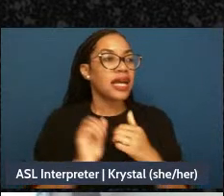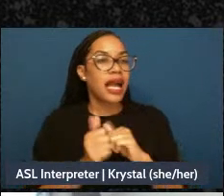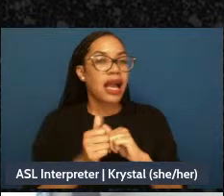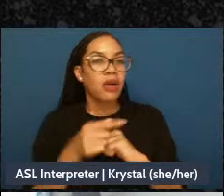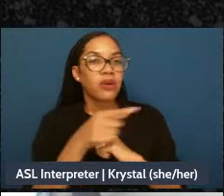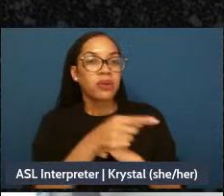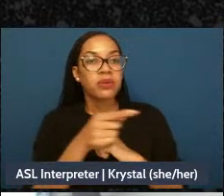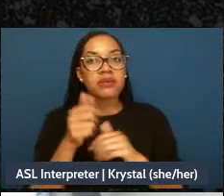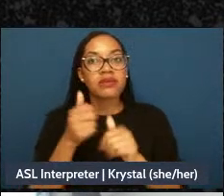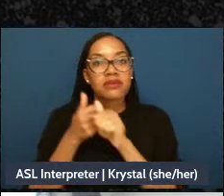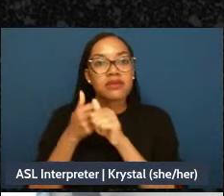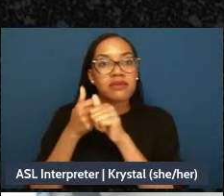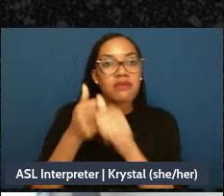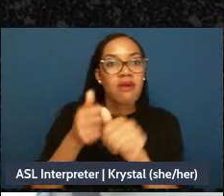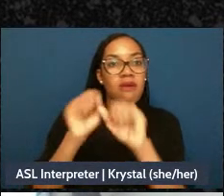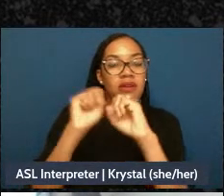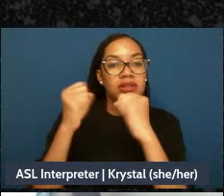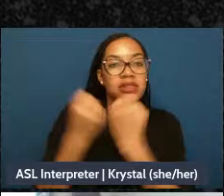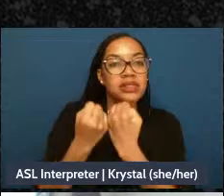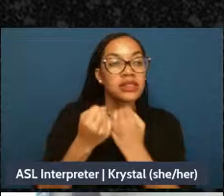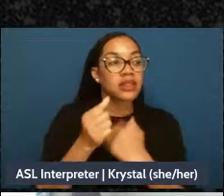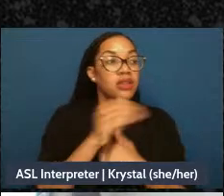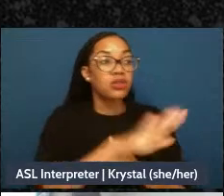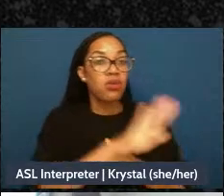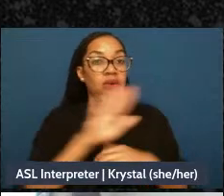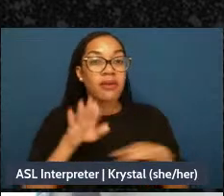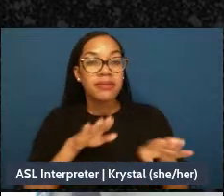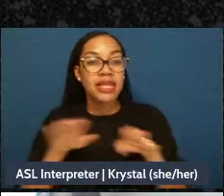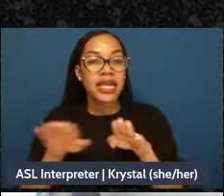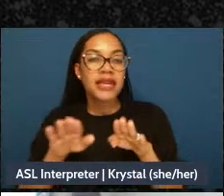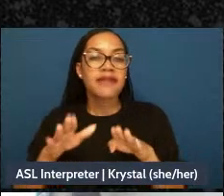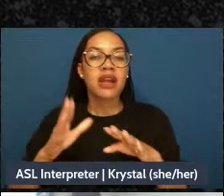can get the acceptance that we need, the love that we need , o we can get our needs met,